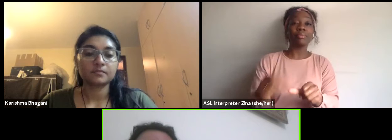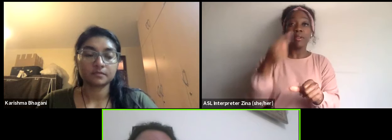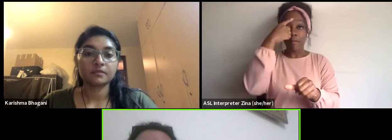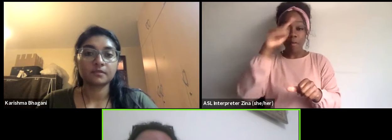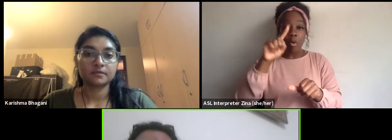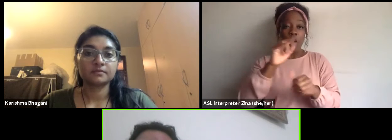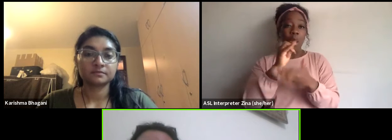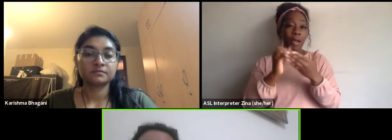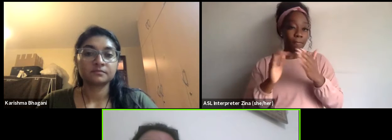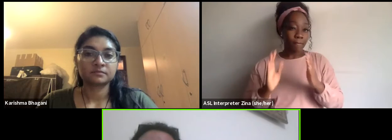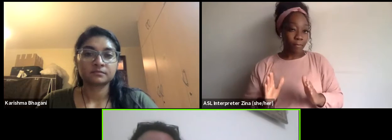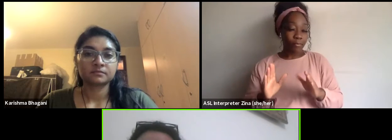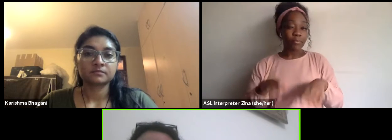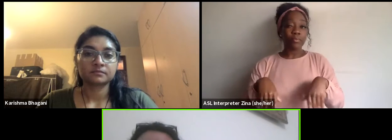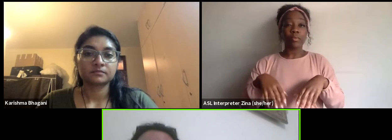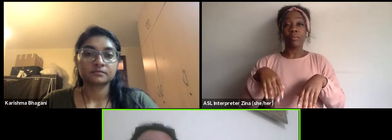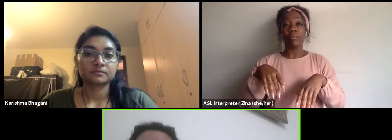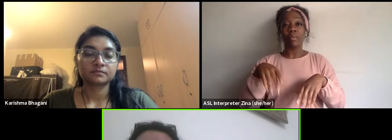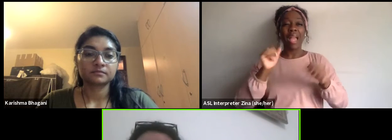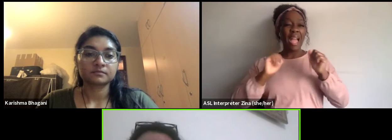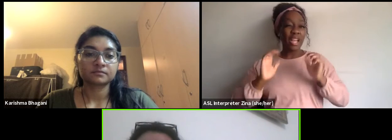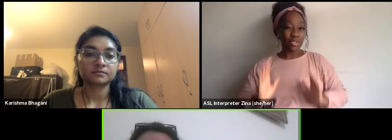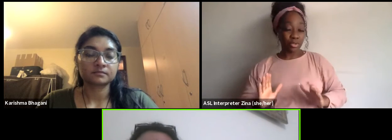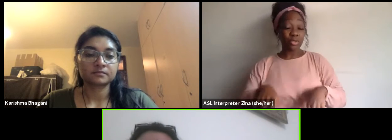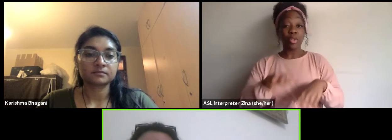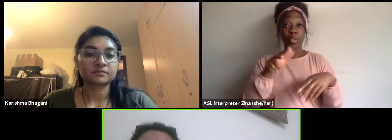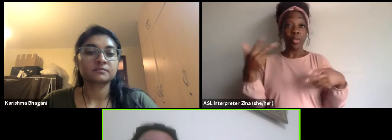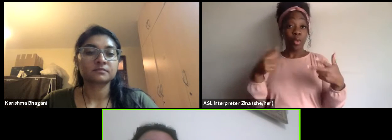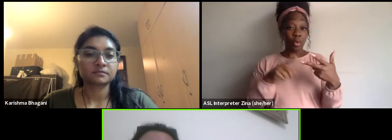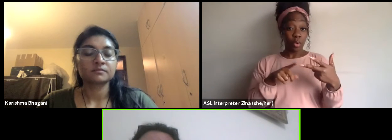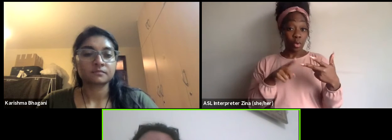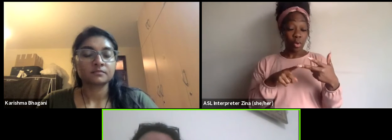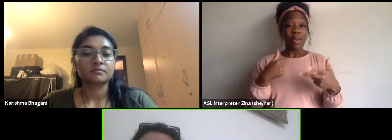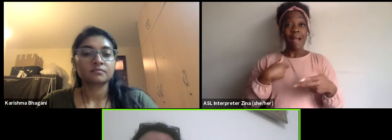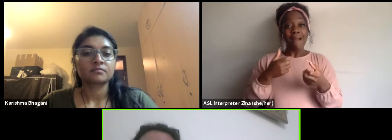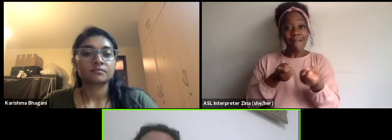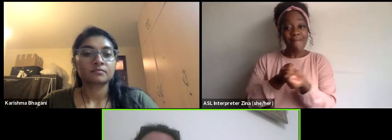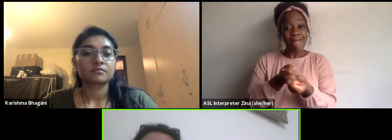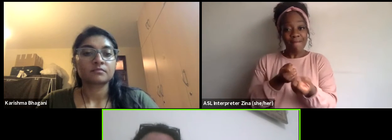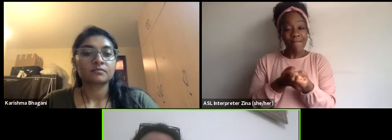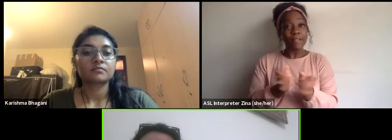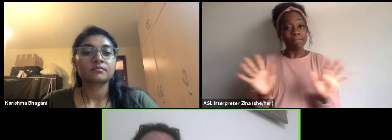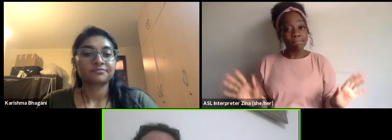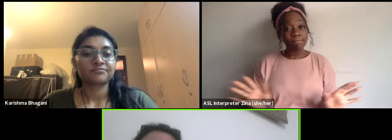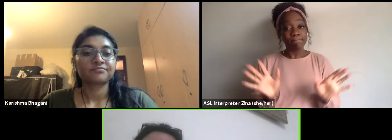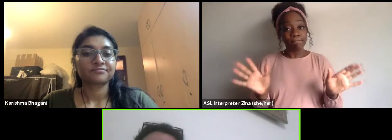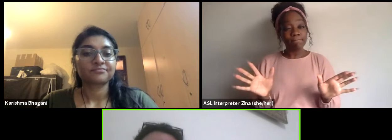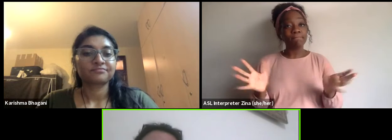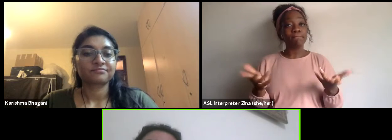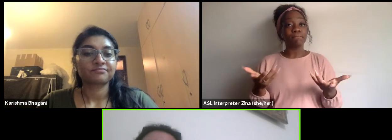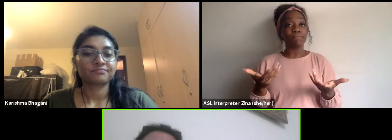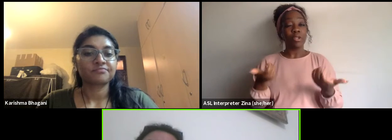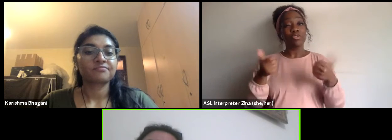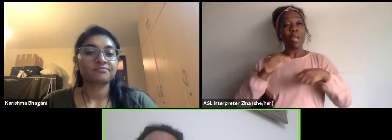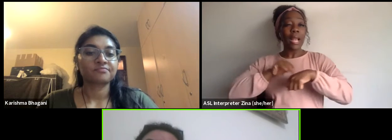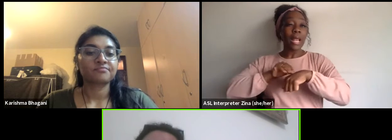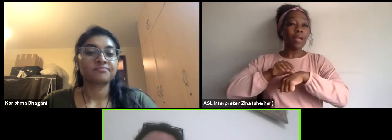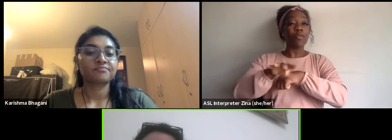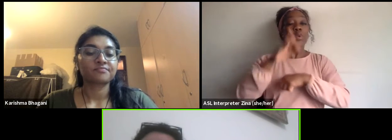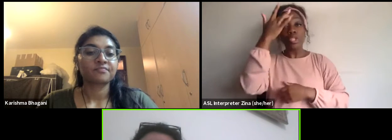And the third its advocating and influencing for more smart and sustainable, I call it financial policies